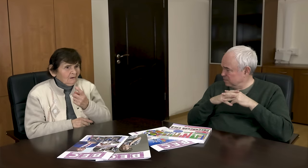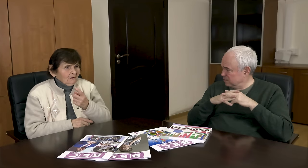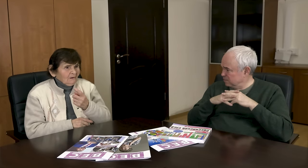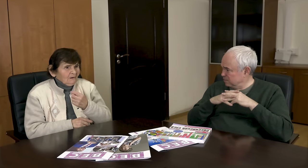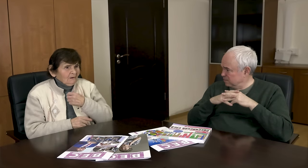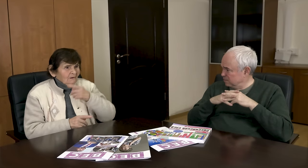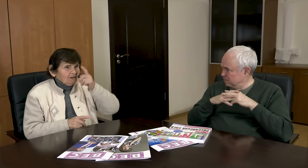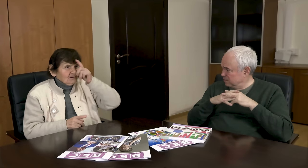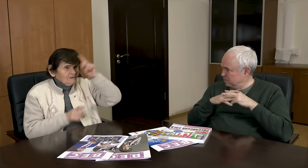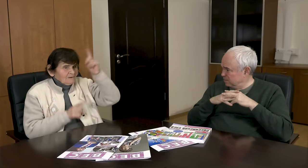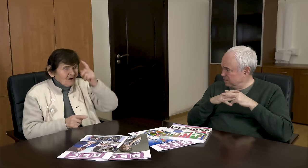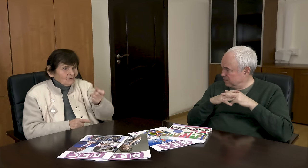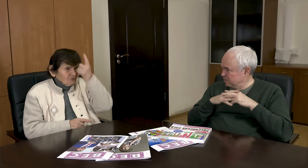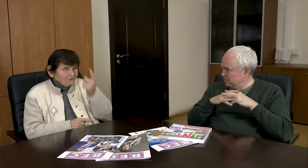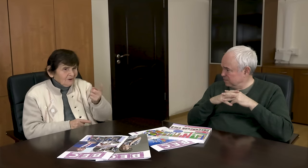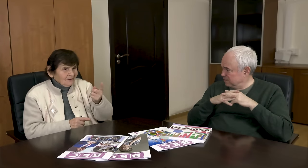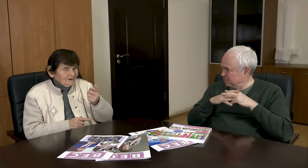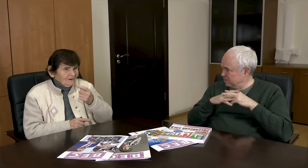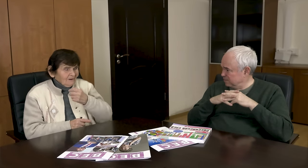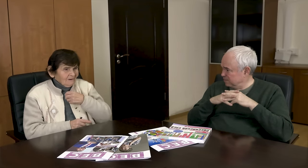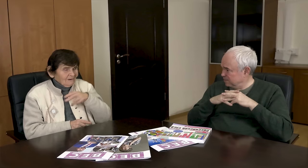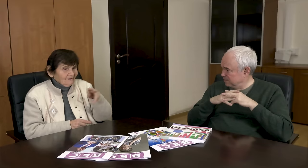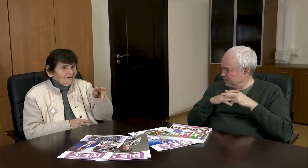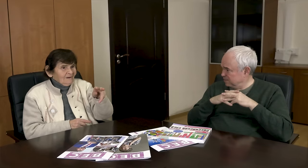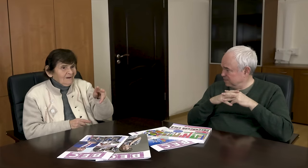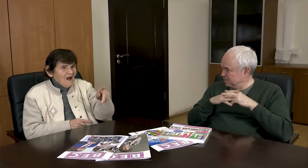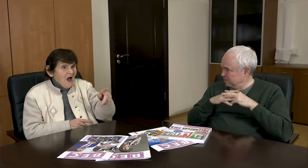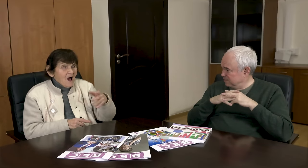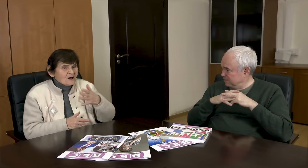This was unexpected for me.